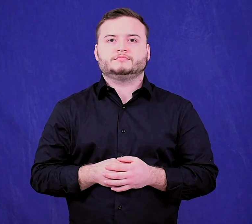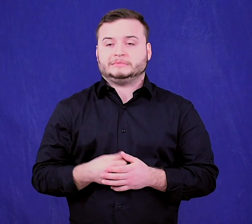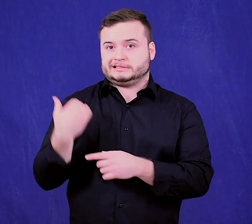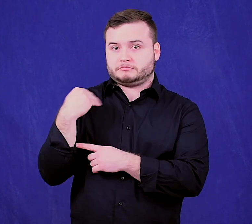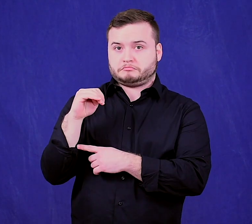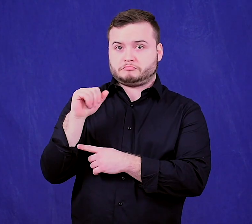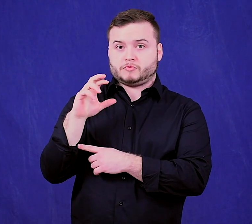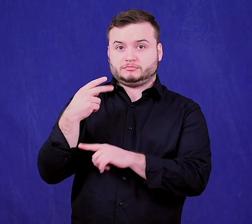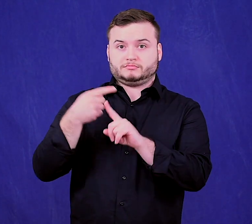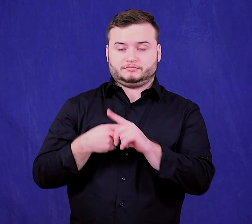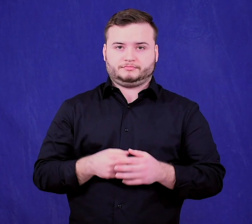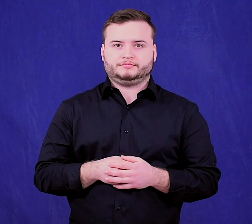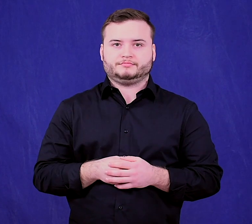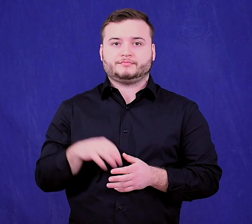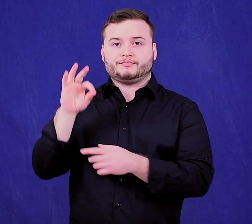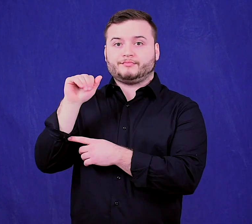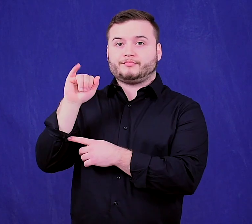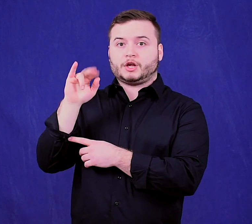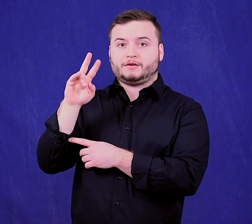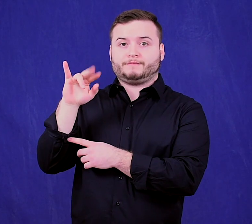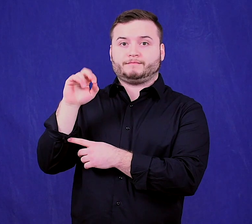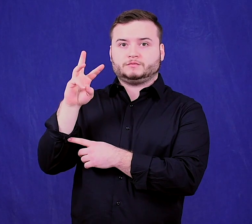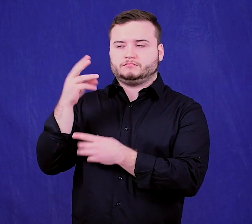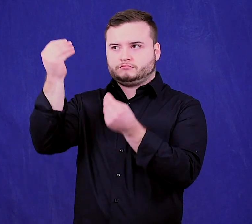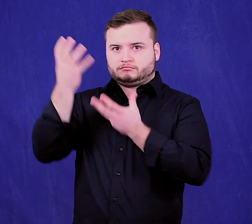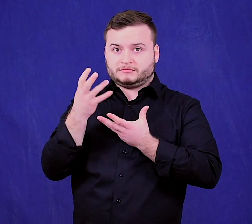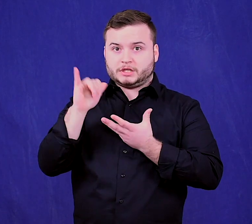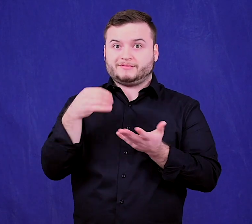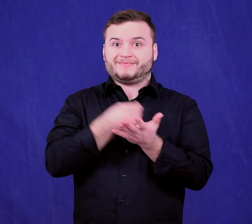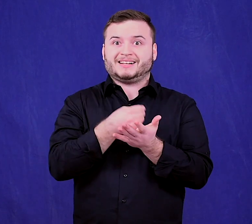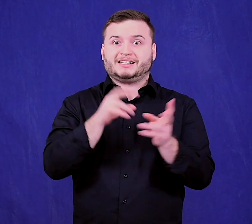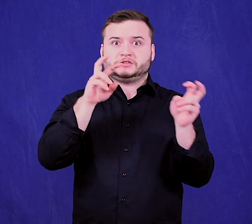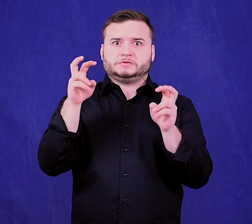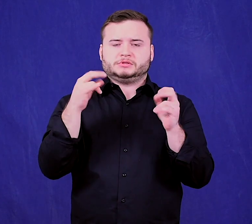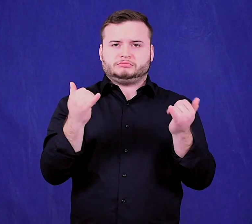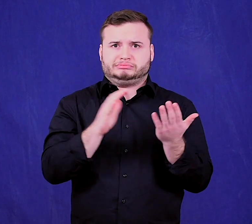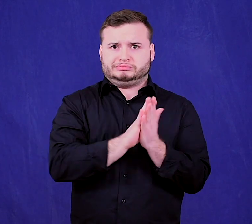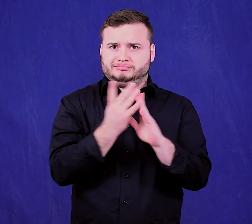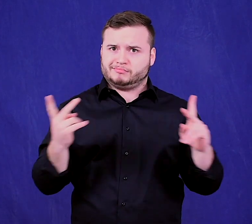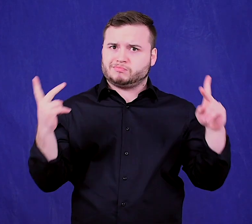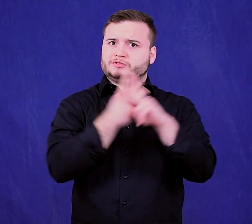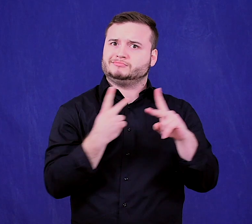Fairview notified us that the financial issue has become worse.